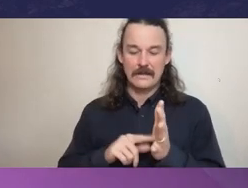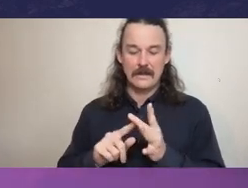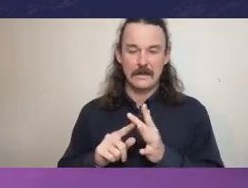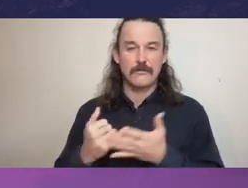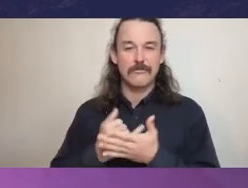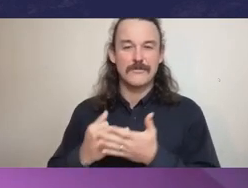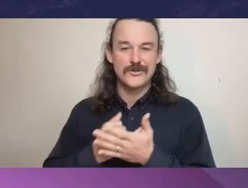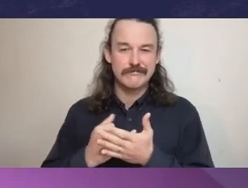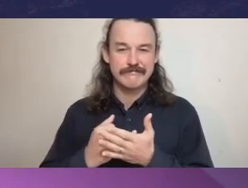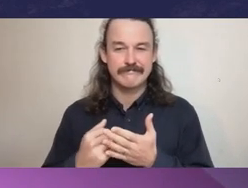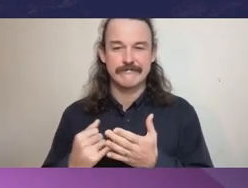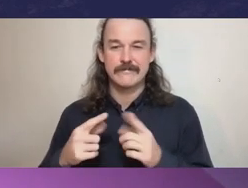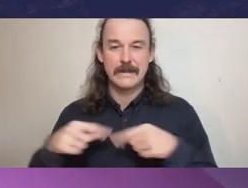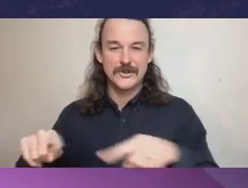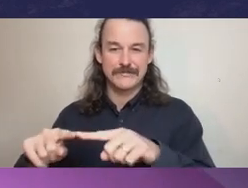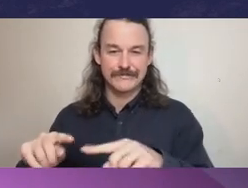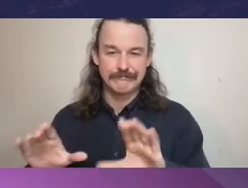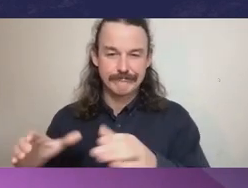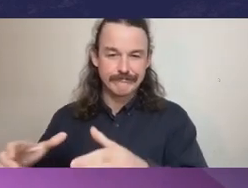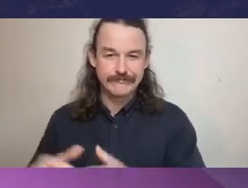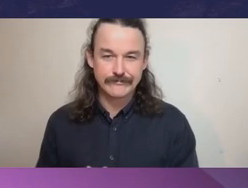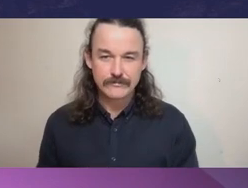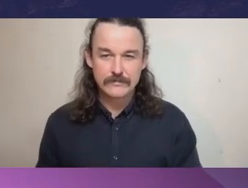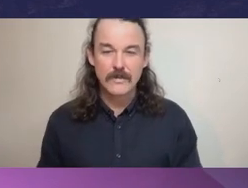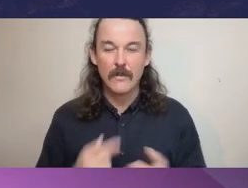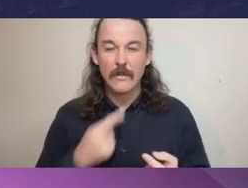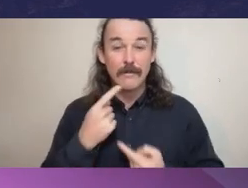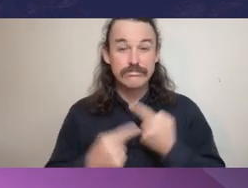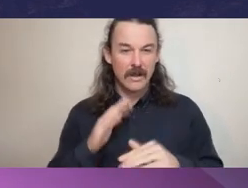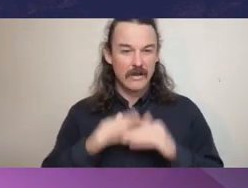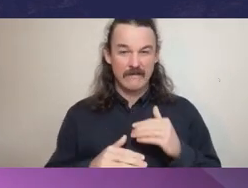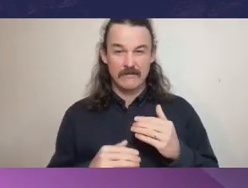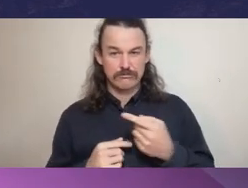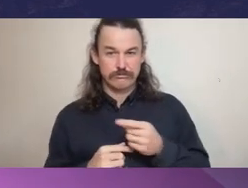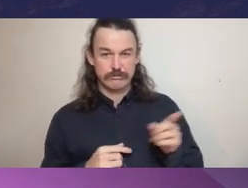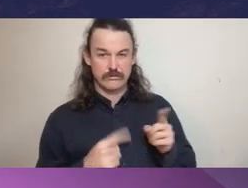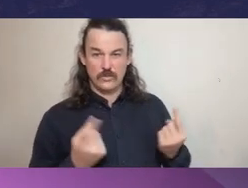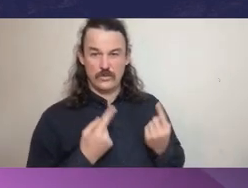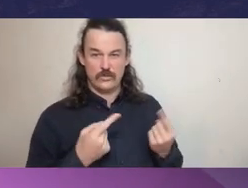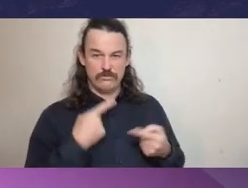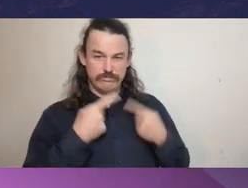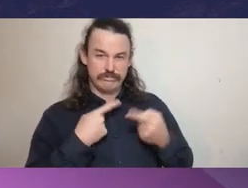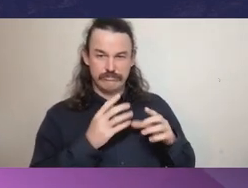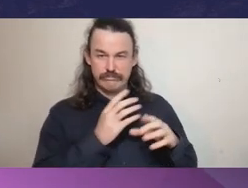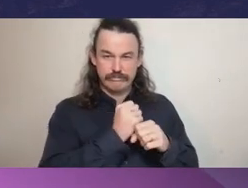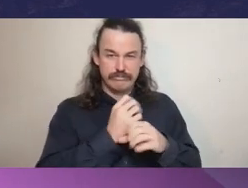I'll just go through some bios at this morning just so everyone understands the background of our panel members.